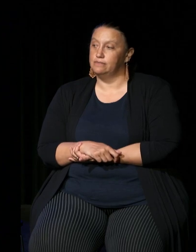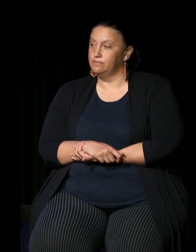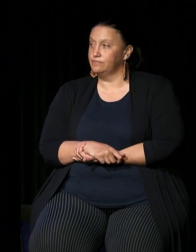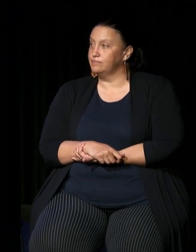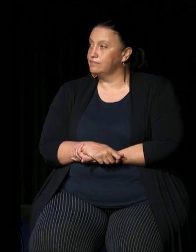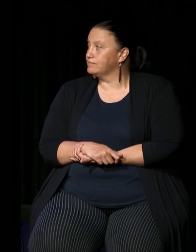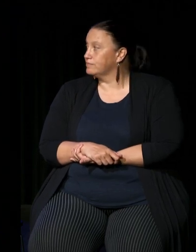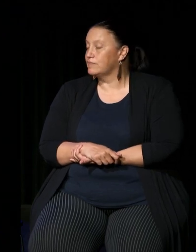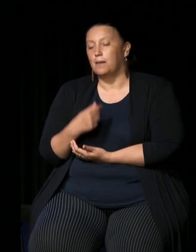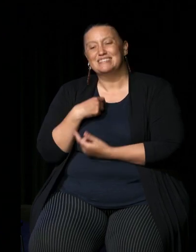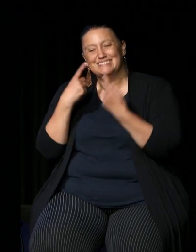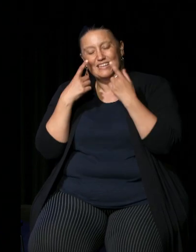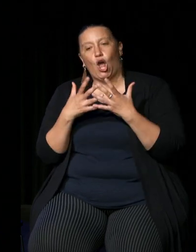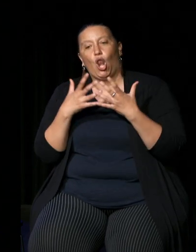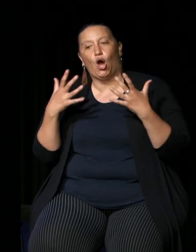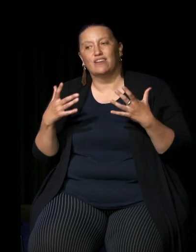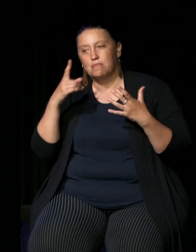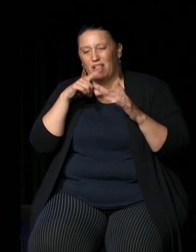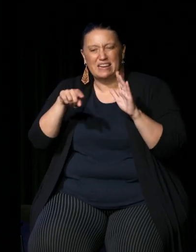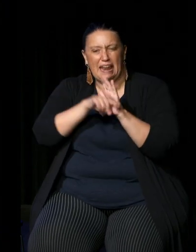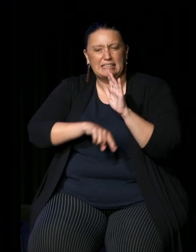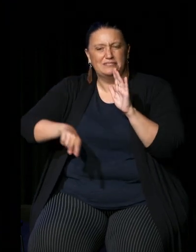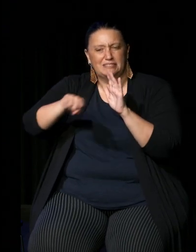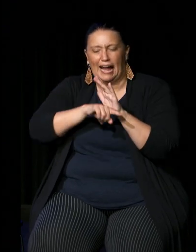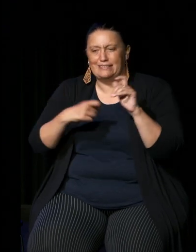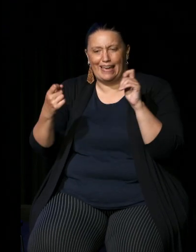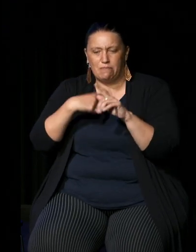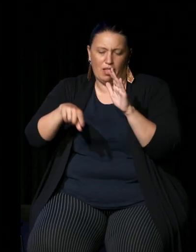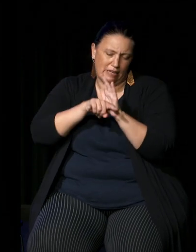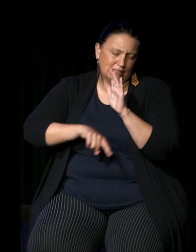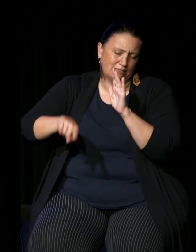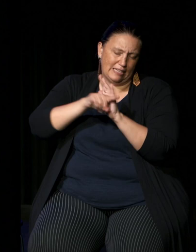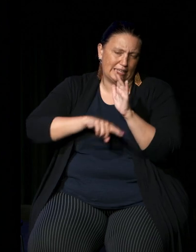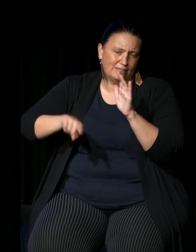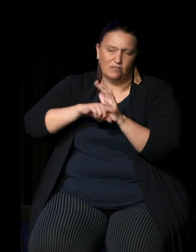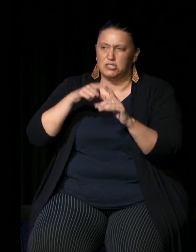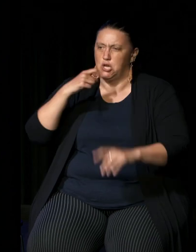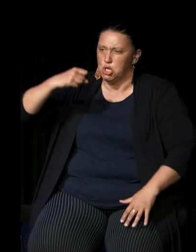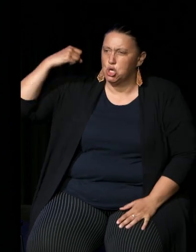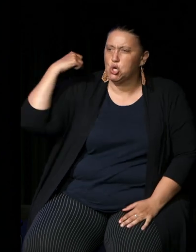it says I'm seeing a lot of disturbing negative emails coming through to say no saying that it